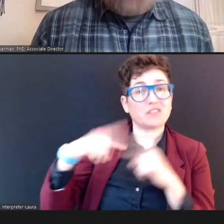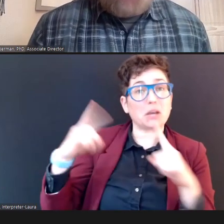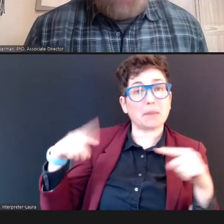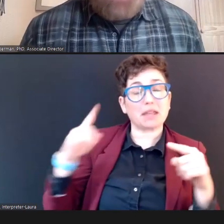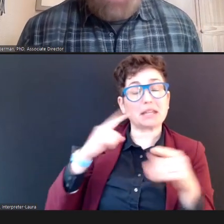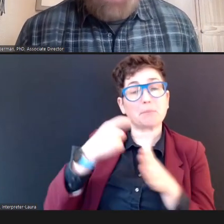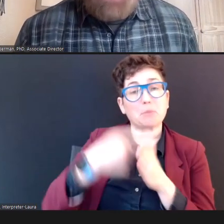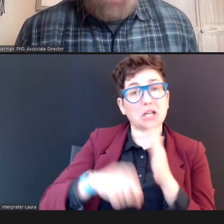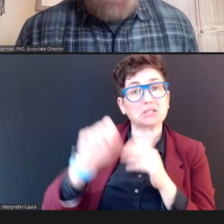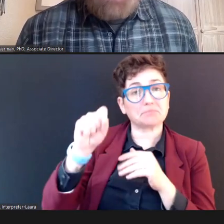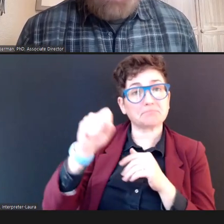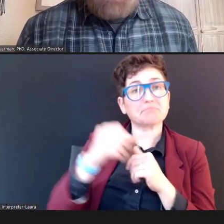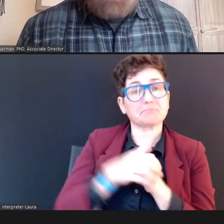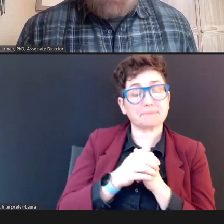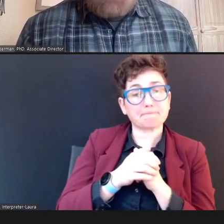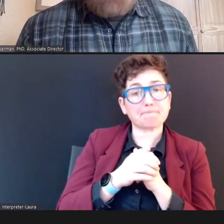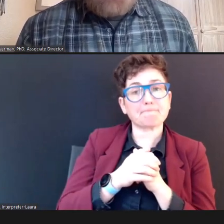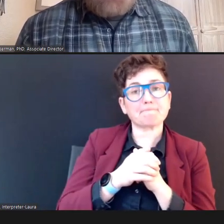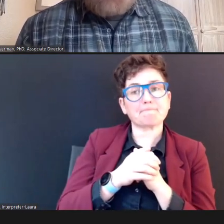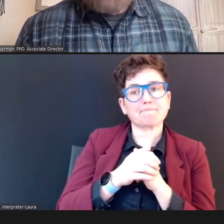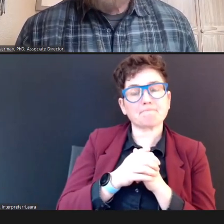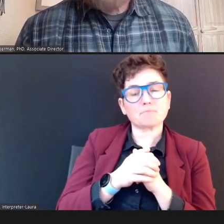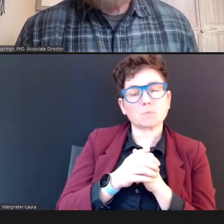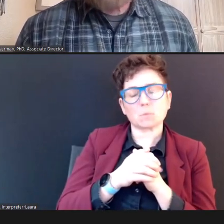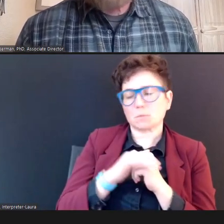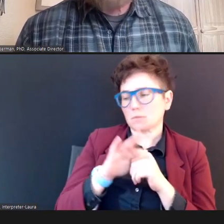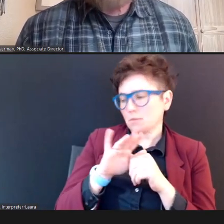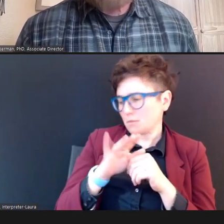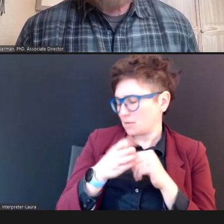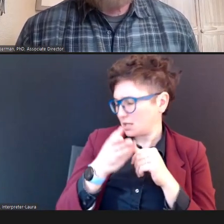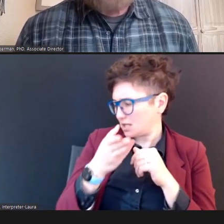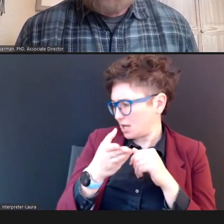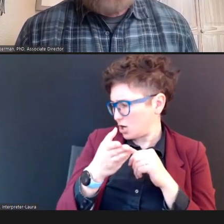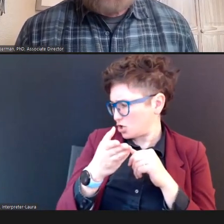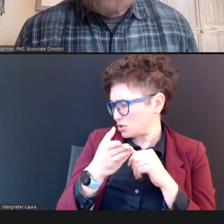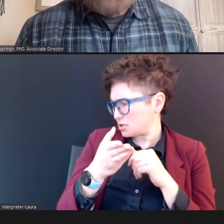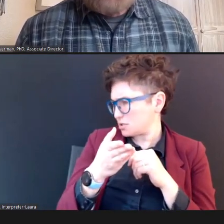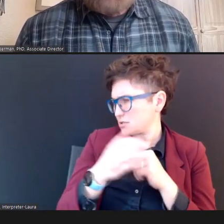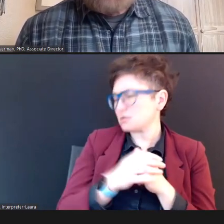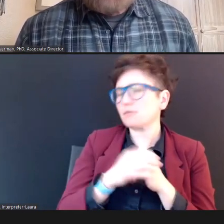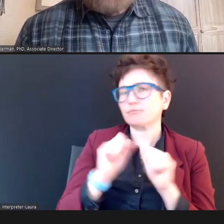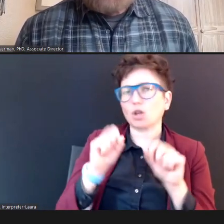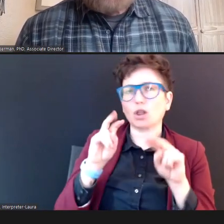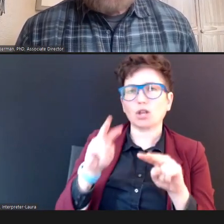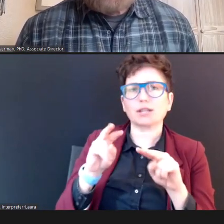So, there is -- I would -- you can look at E3 Diagnostics, you could